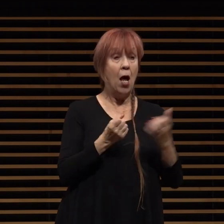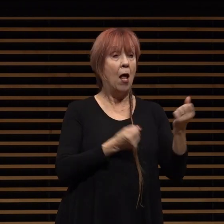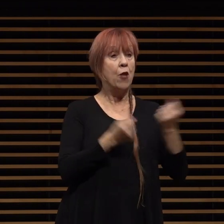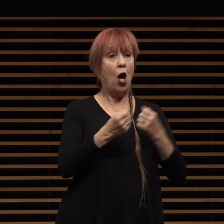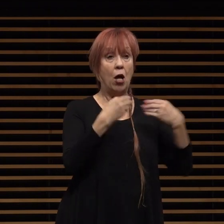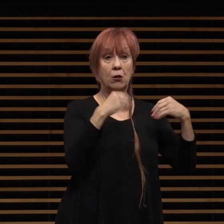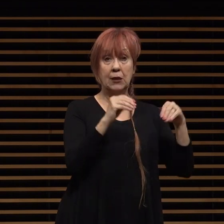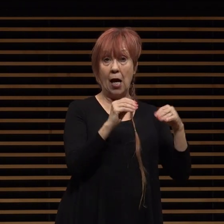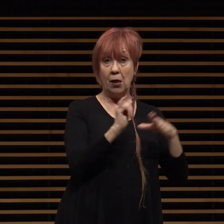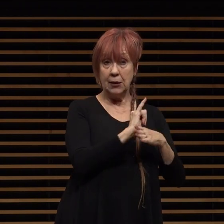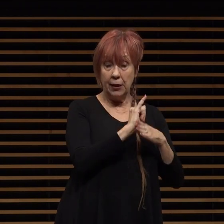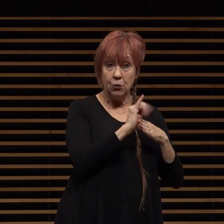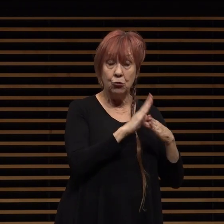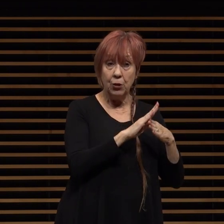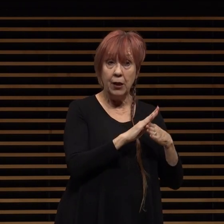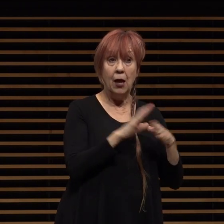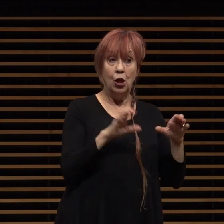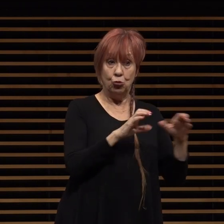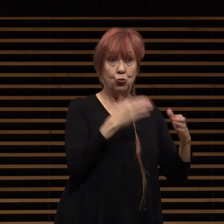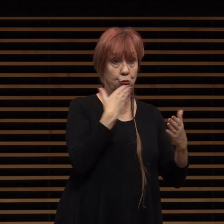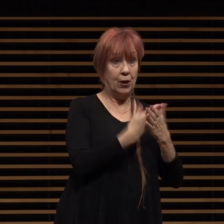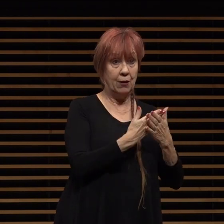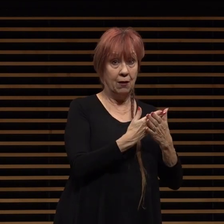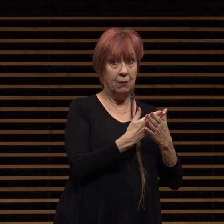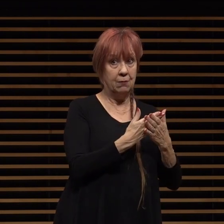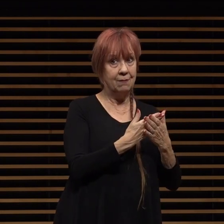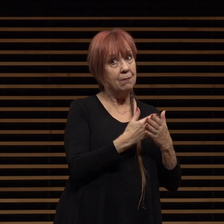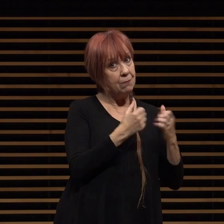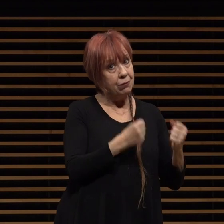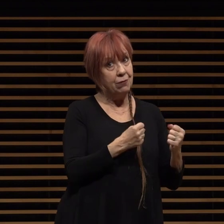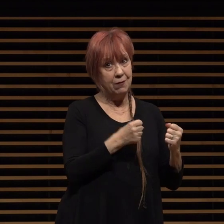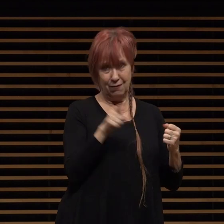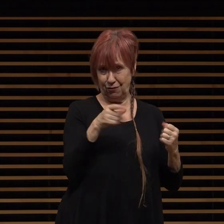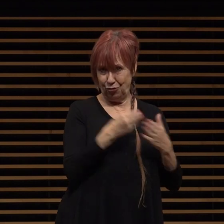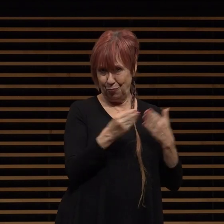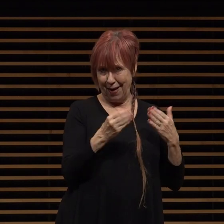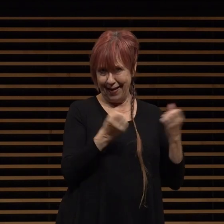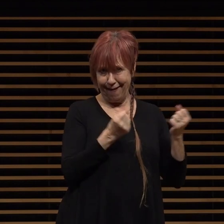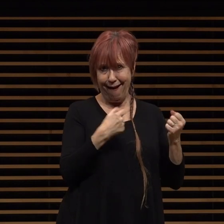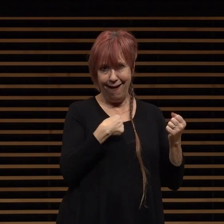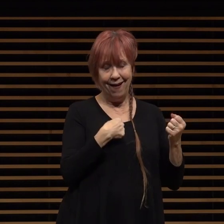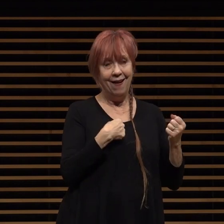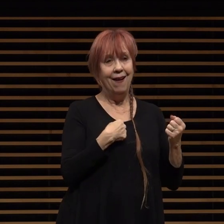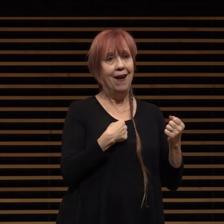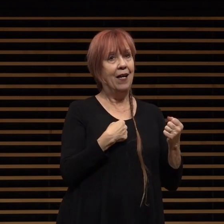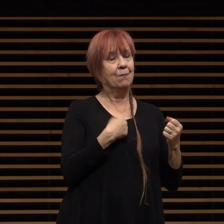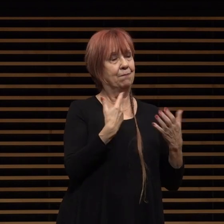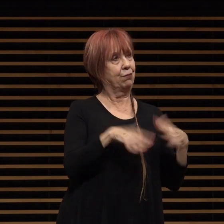very well maybe too well having bought a car recently